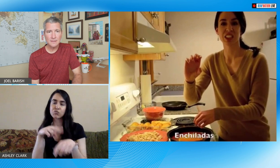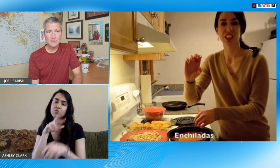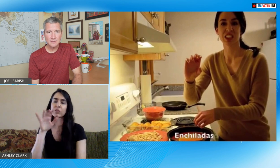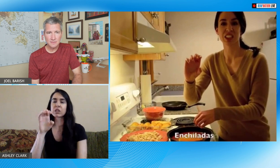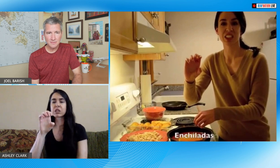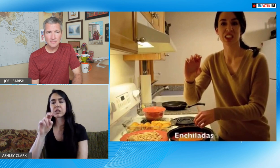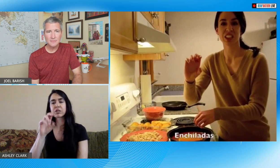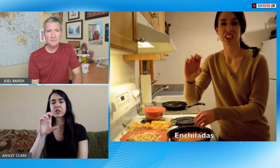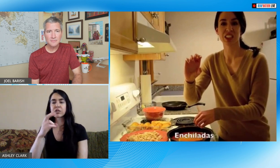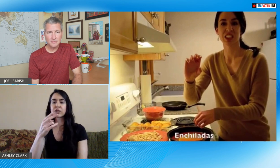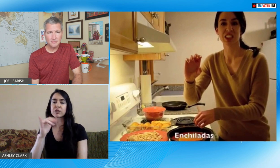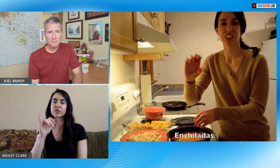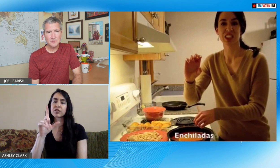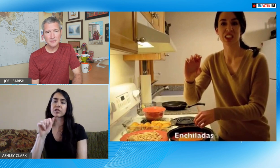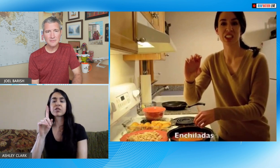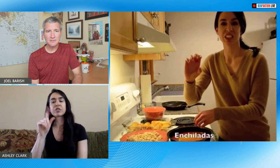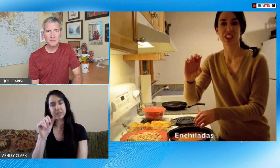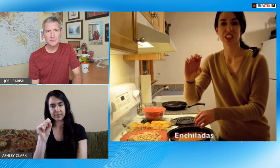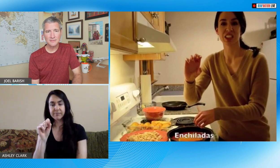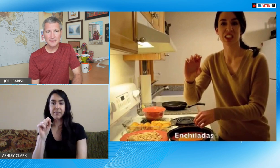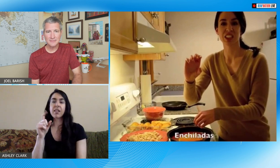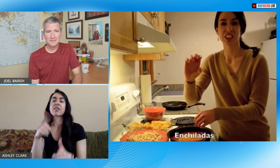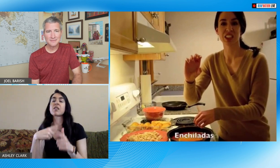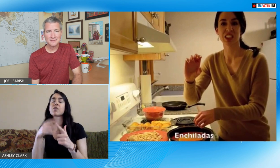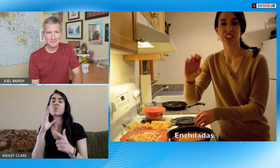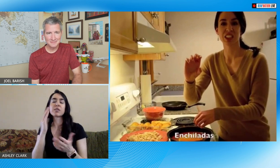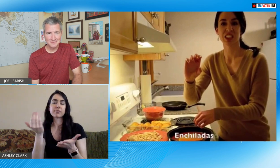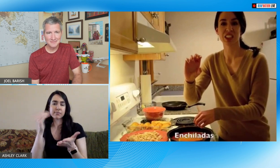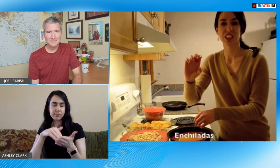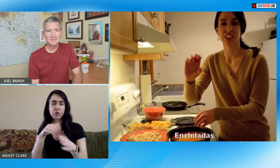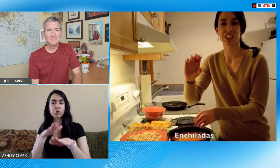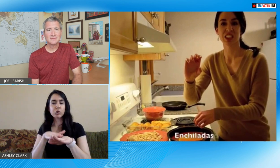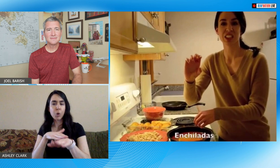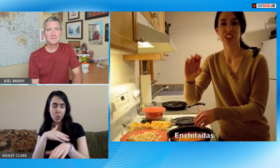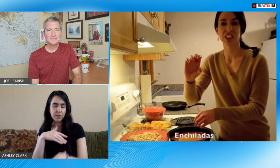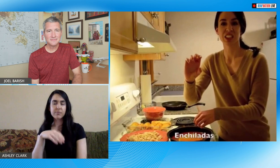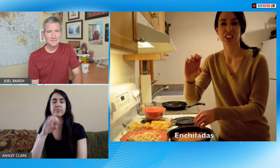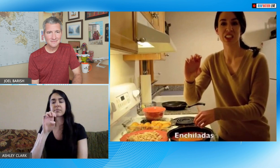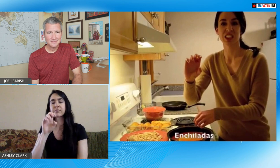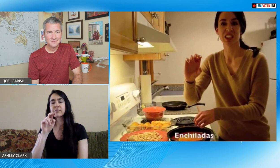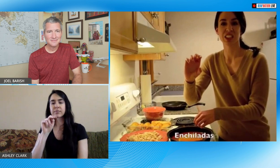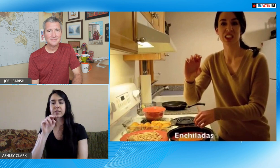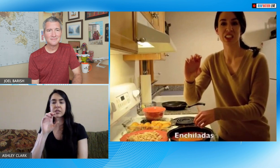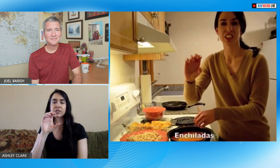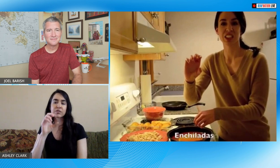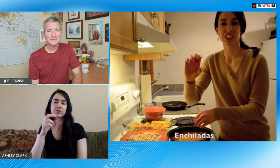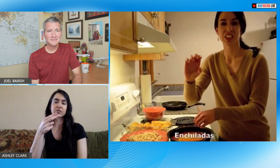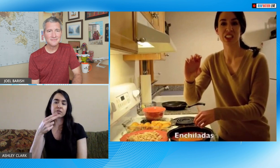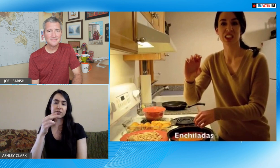it's important to work on spelling at a normal pace and then repeating it